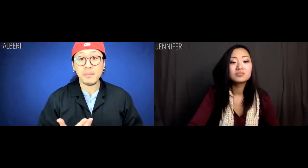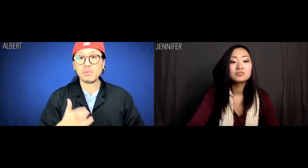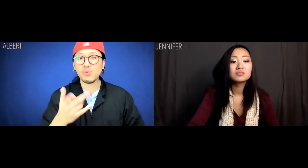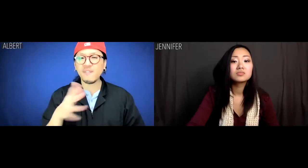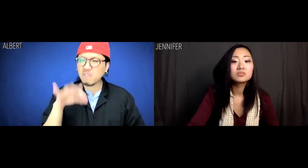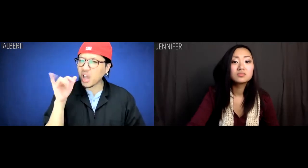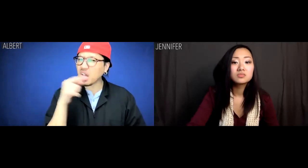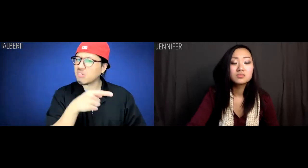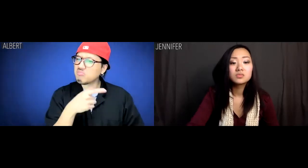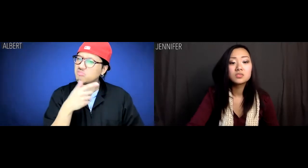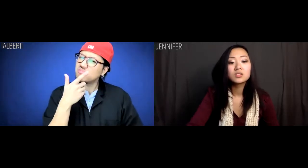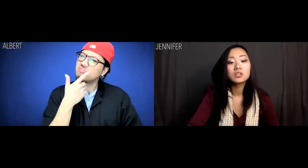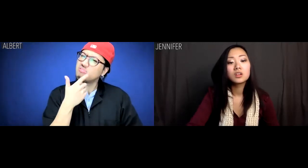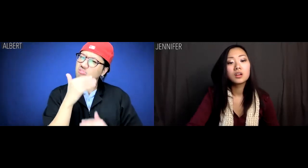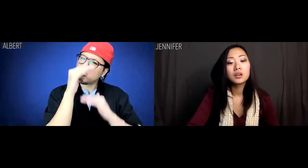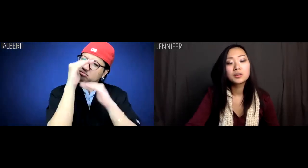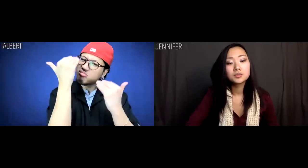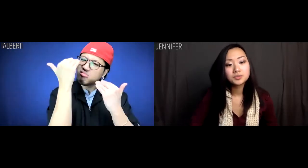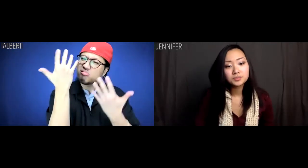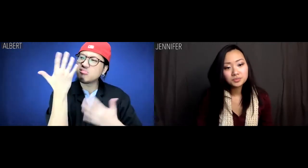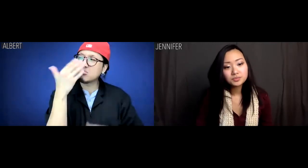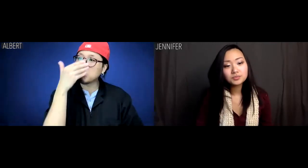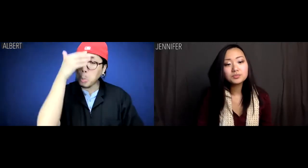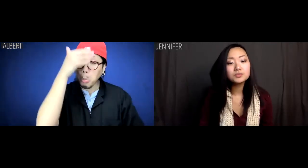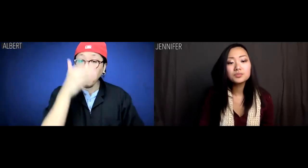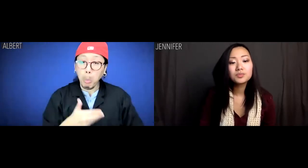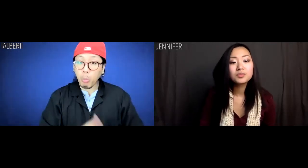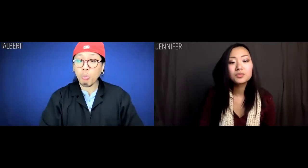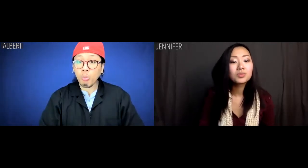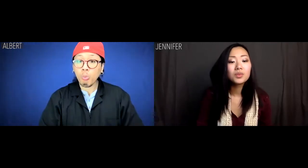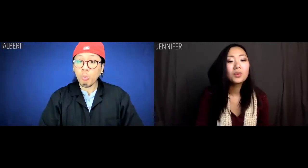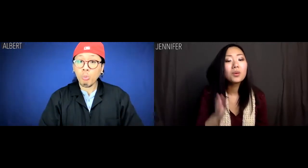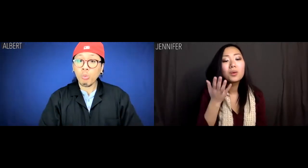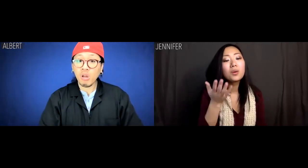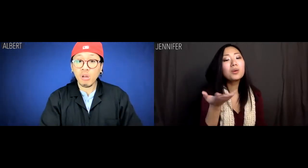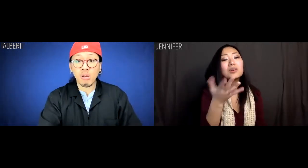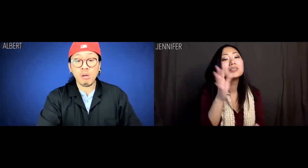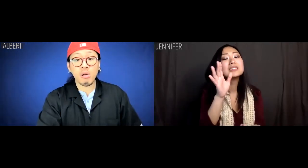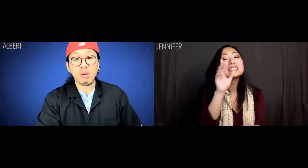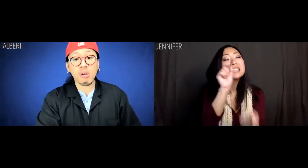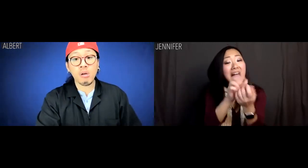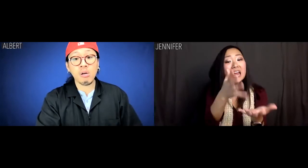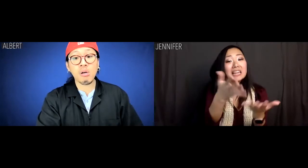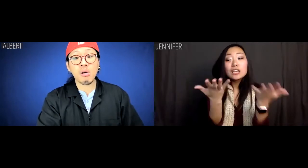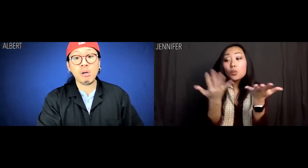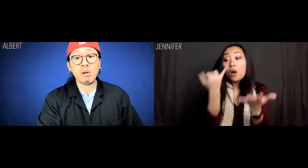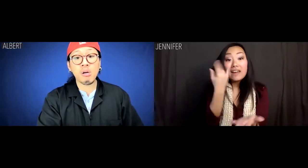Didn't you find him stoic and inscrutable? Jennifer: There you see?